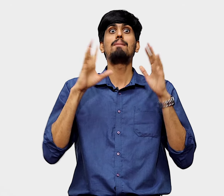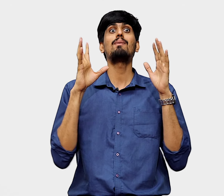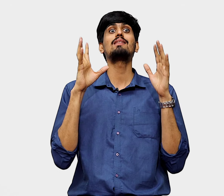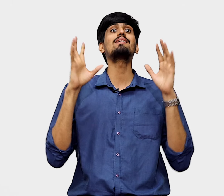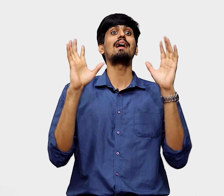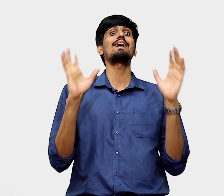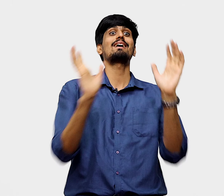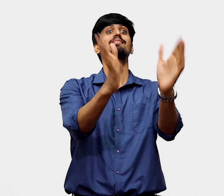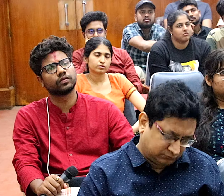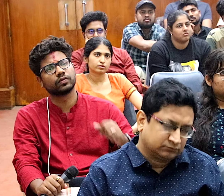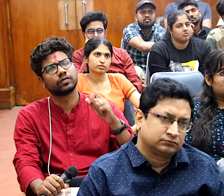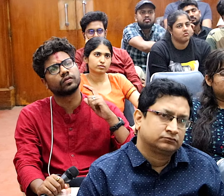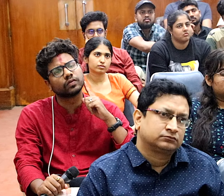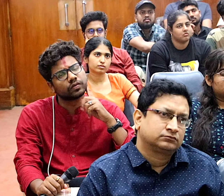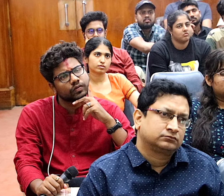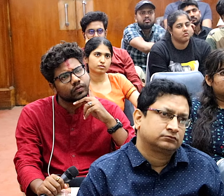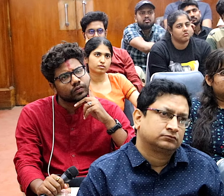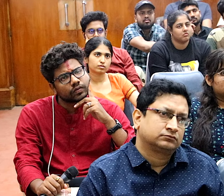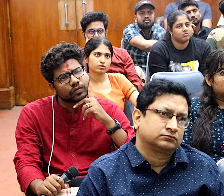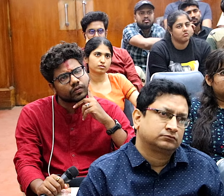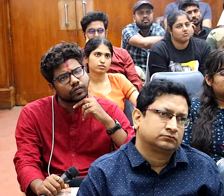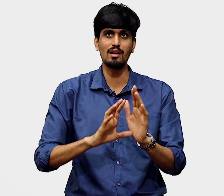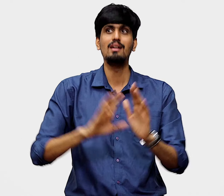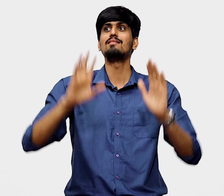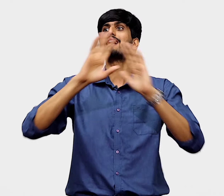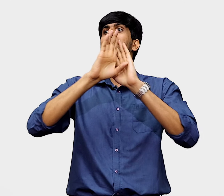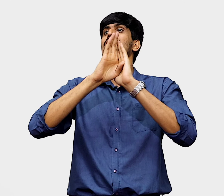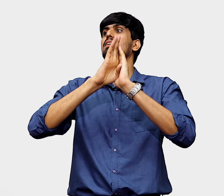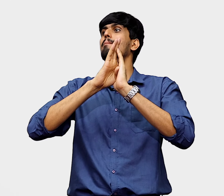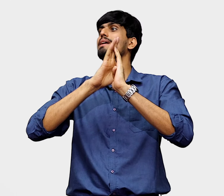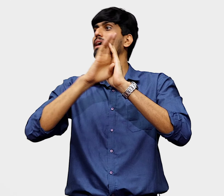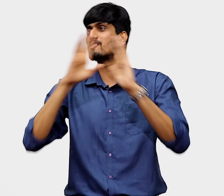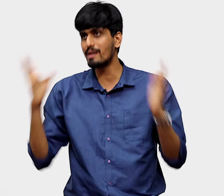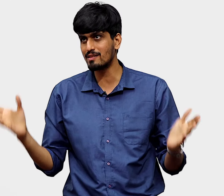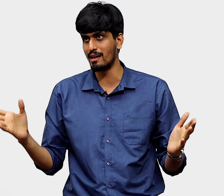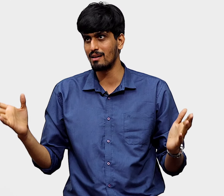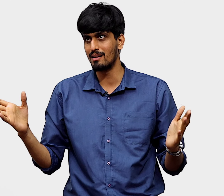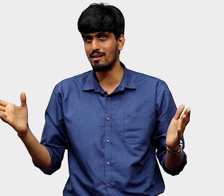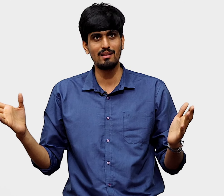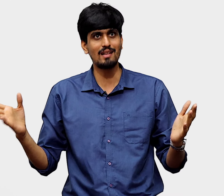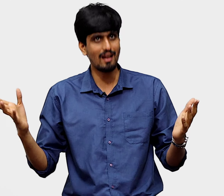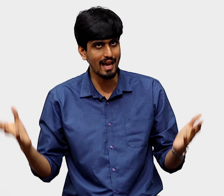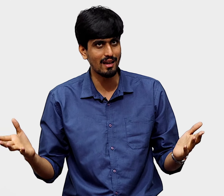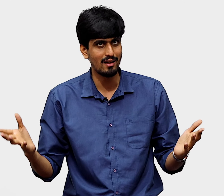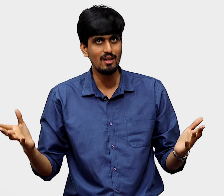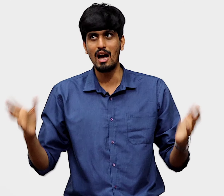People think it's an attack against their culture and a westerner wants to ruin their culture. That is a complete conspiracy. That's a lie.